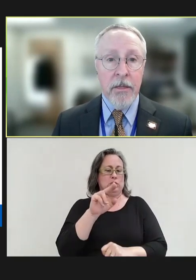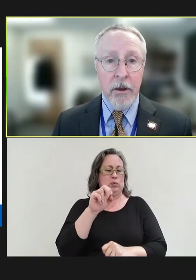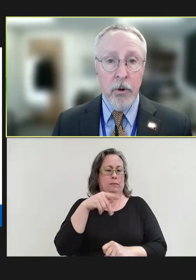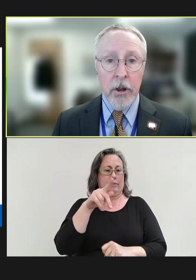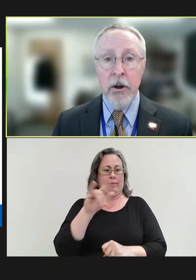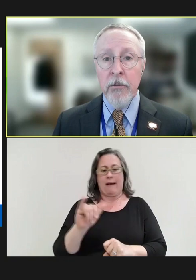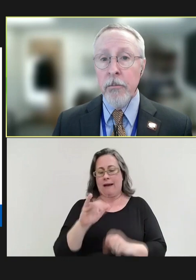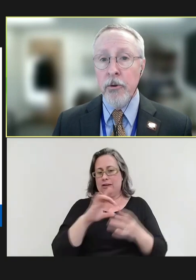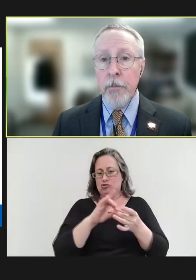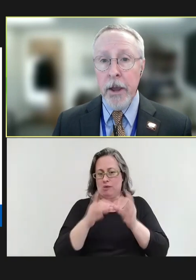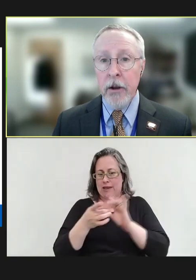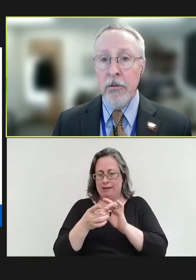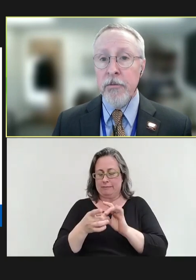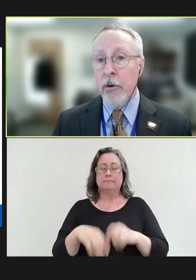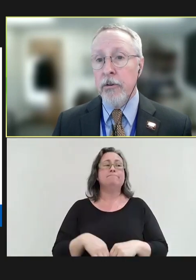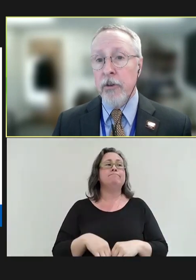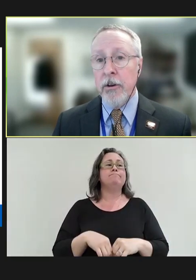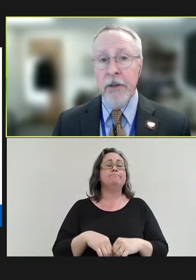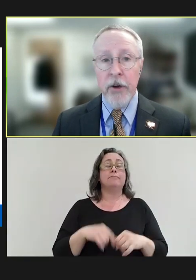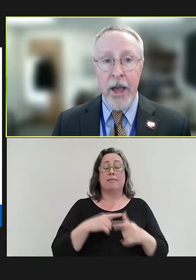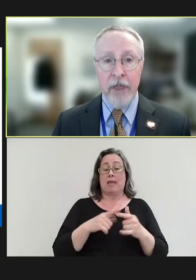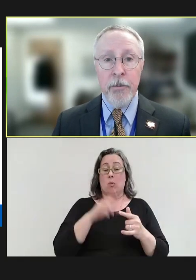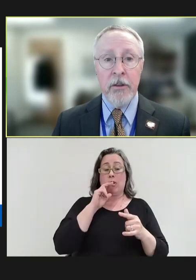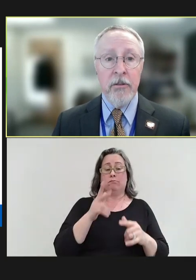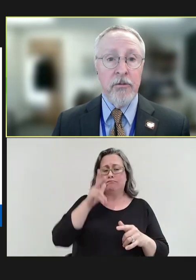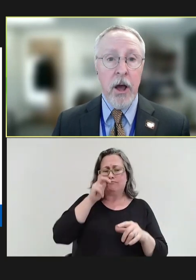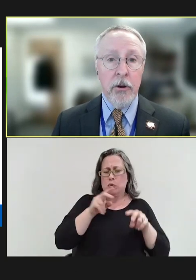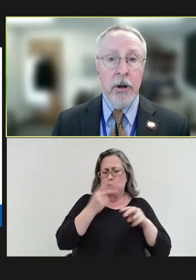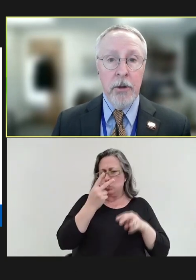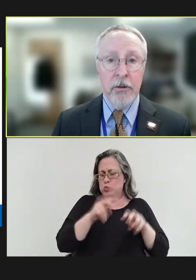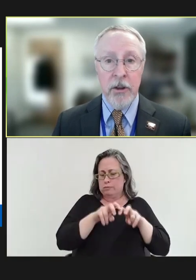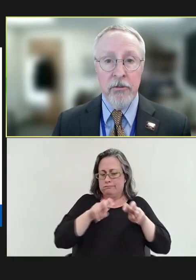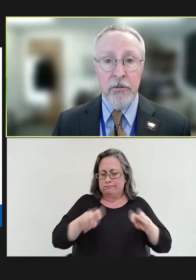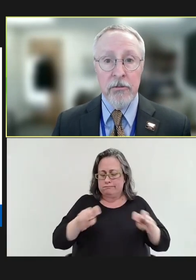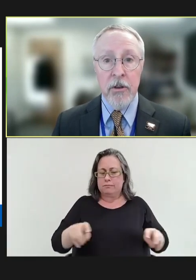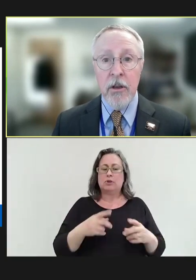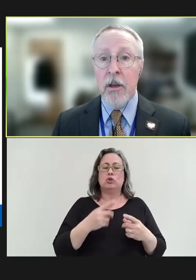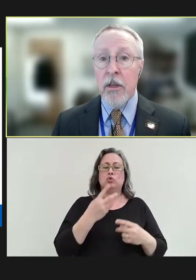Then we'll hear from two panels focused on different aspects of childhood immunizations.